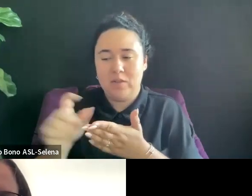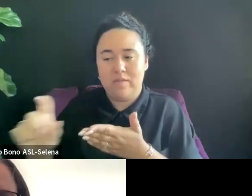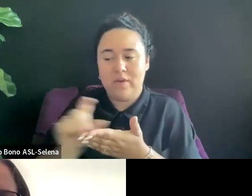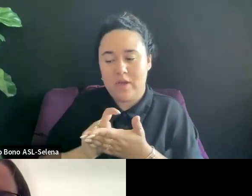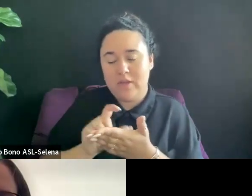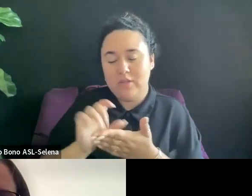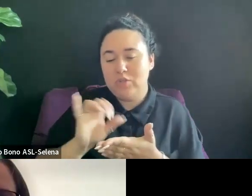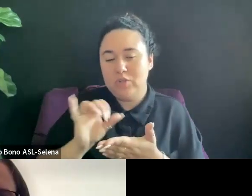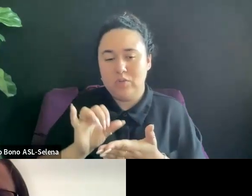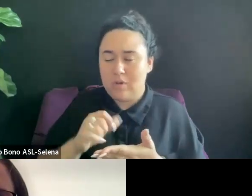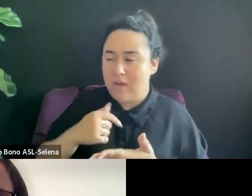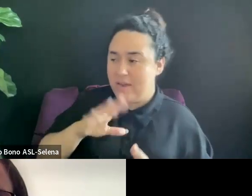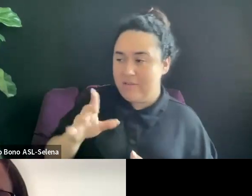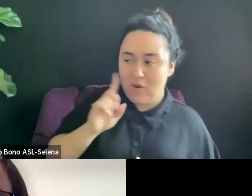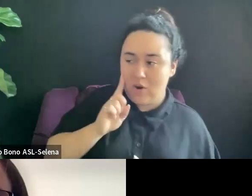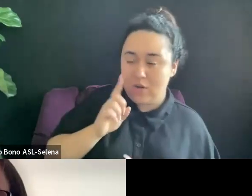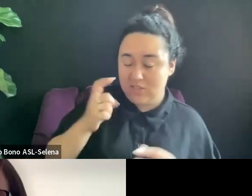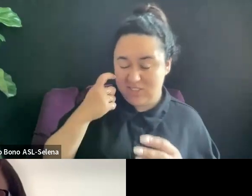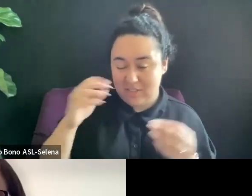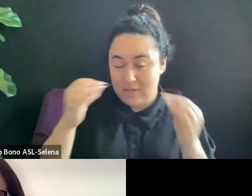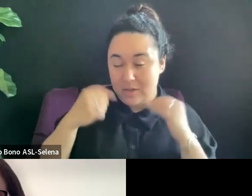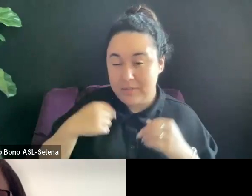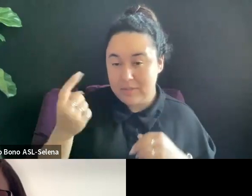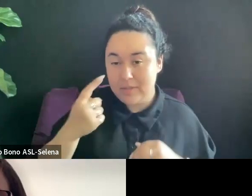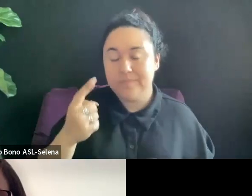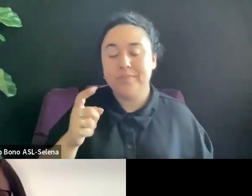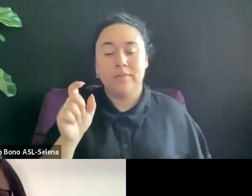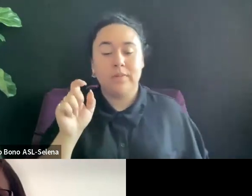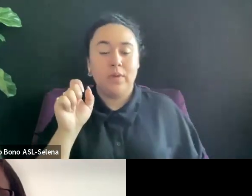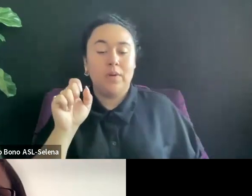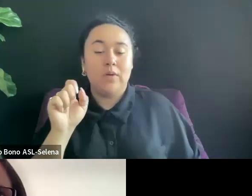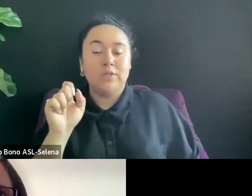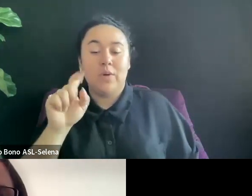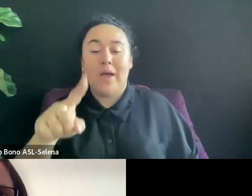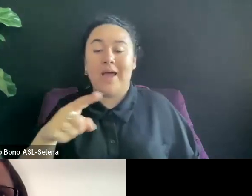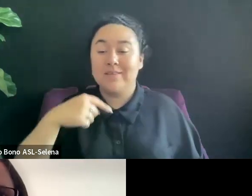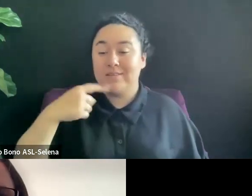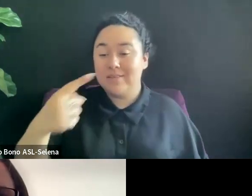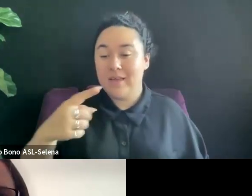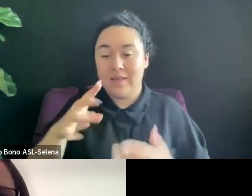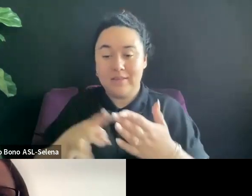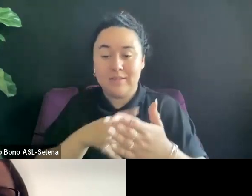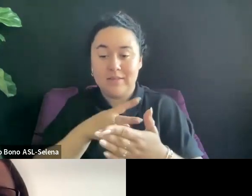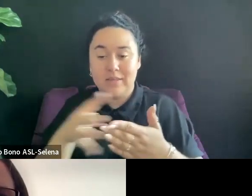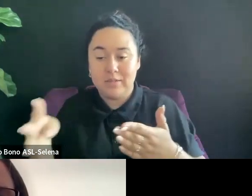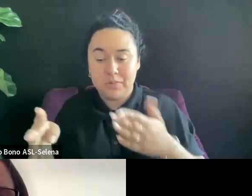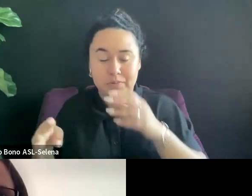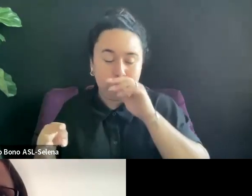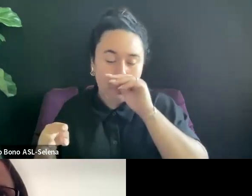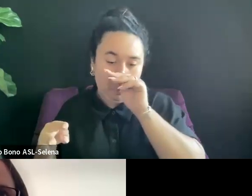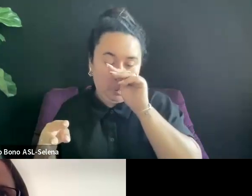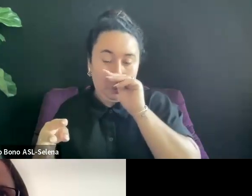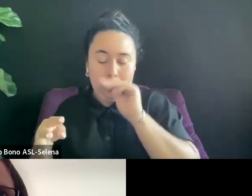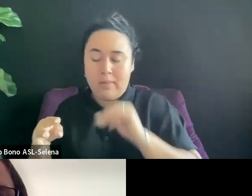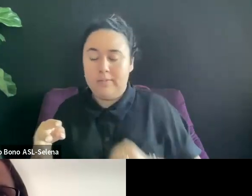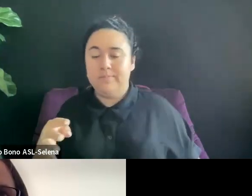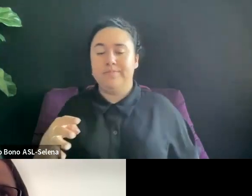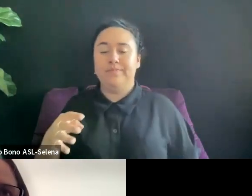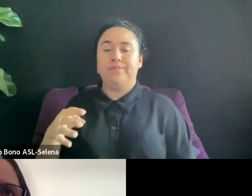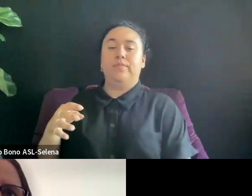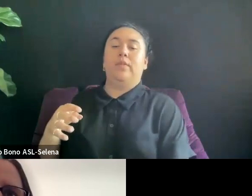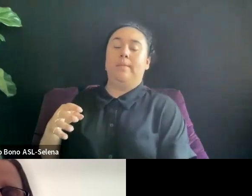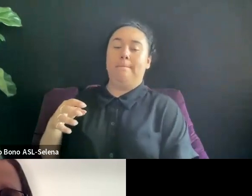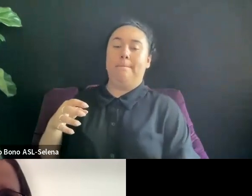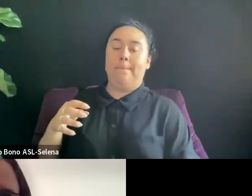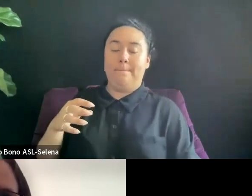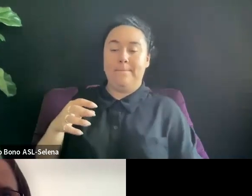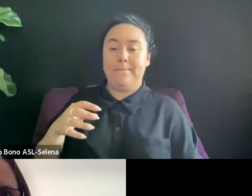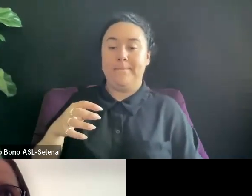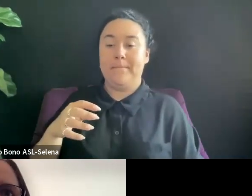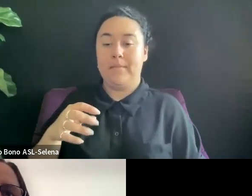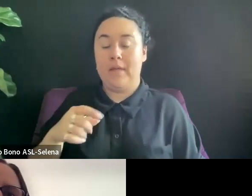ASK TELL SCHEDULE IS WHEN YOU AND THE DISTRIBUTOR AGREE ON A MINIMUM LEVEL OF SALE THAT THEY WILL